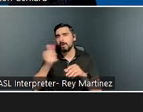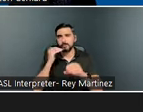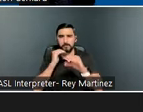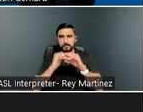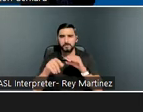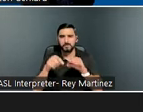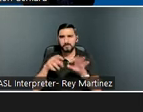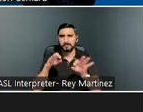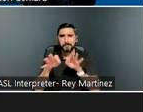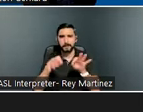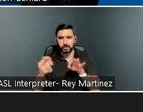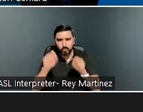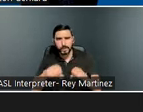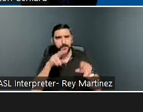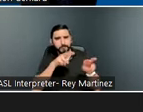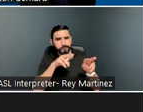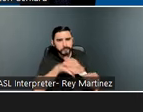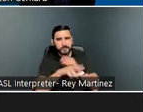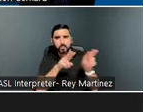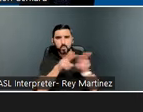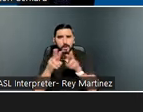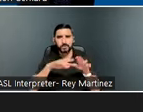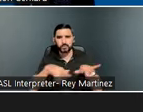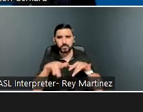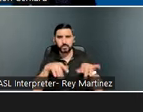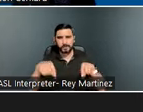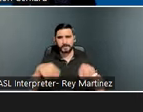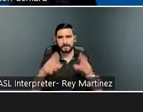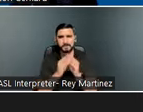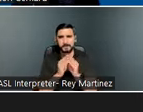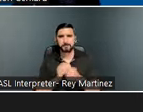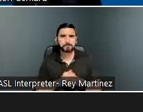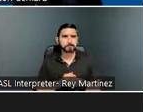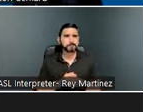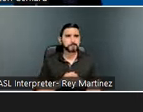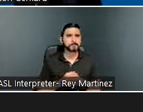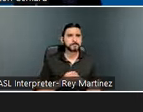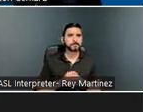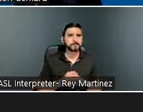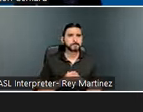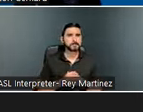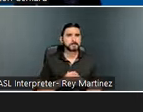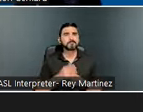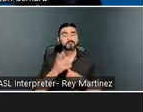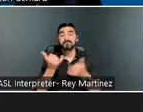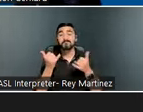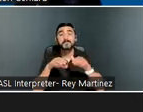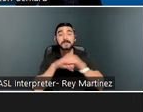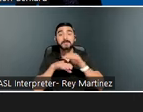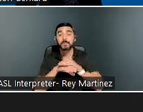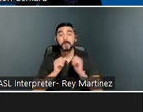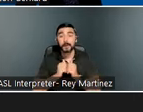Finally, we’d like to review a few accessibility items. Today, an ASL interpreter will be visible